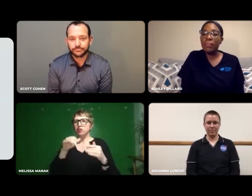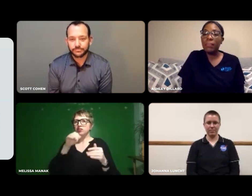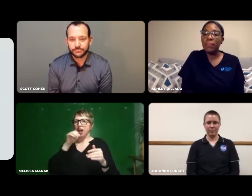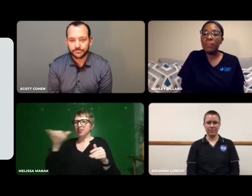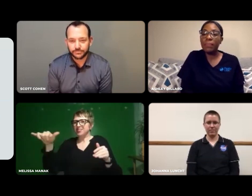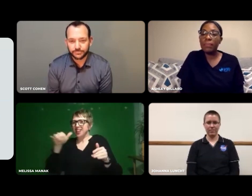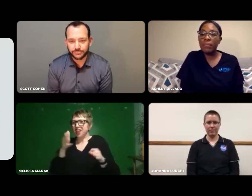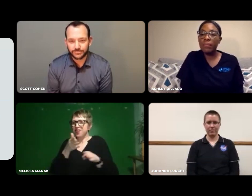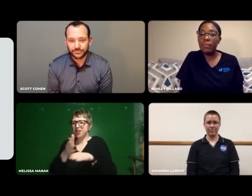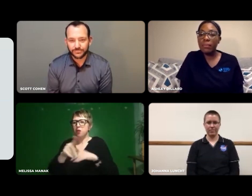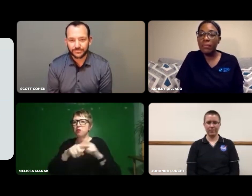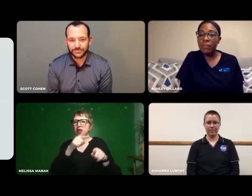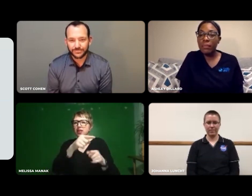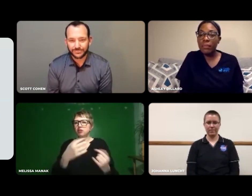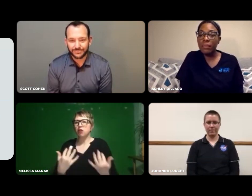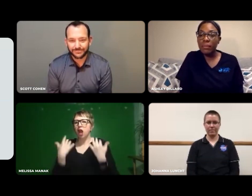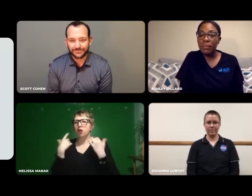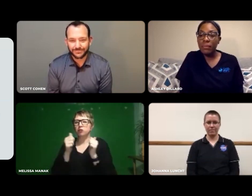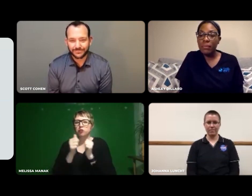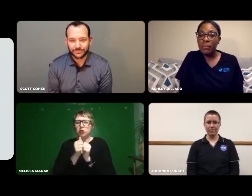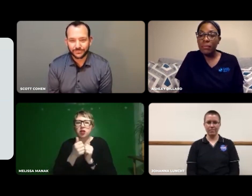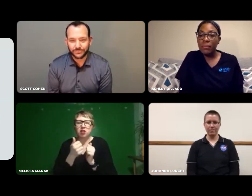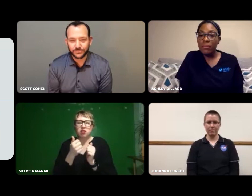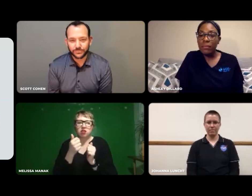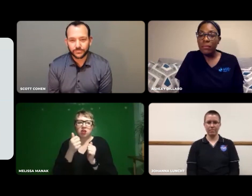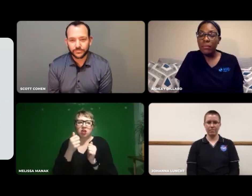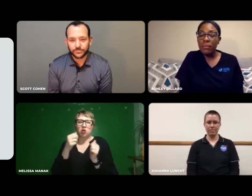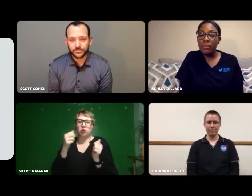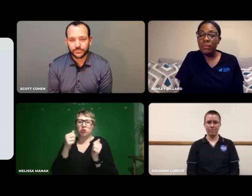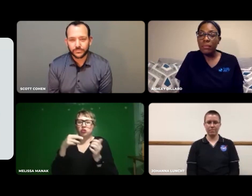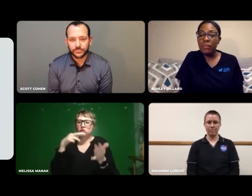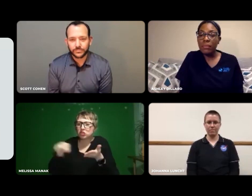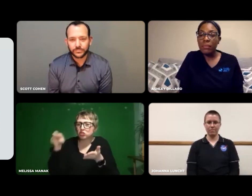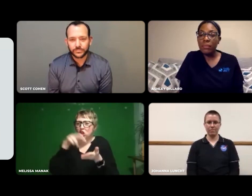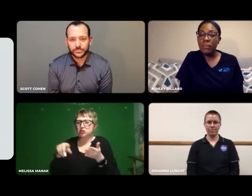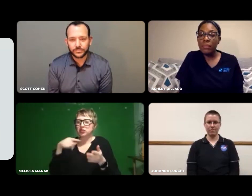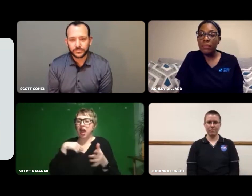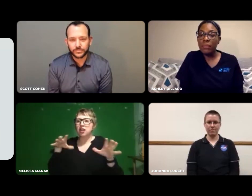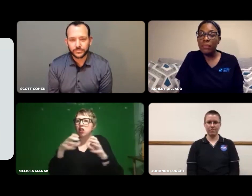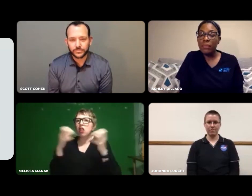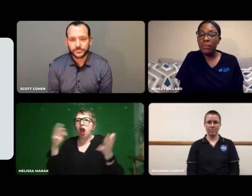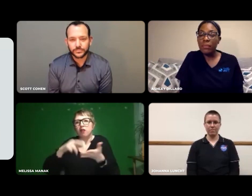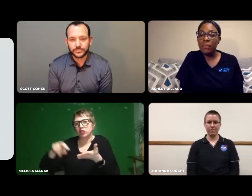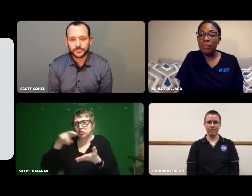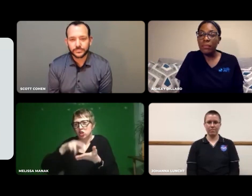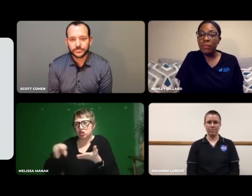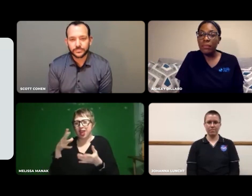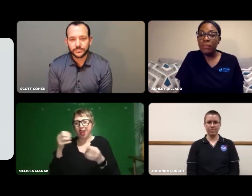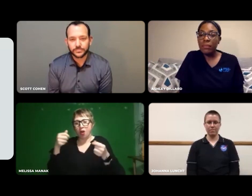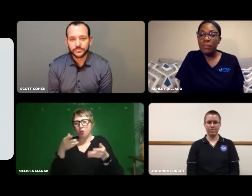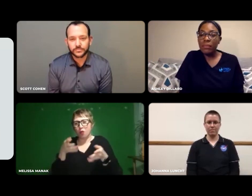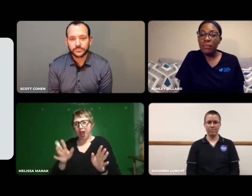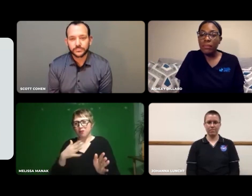It's not the exact same field, but he inspired me with lot of research.